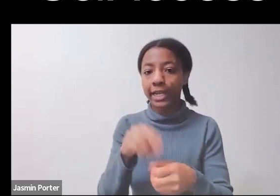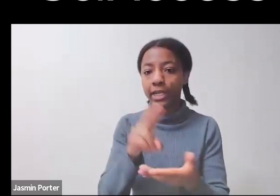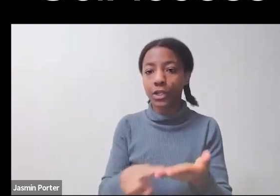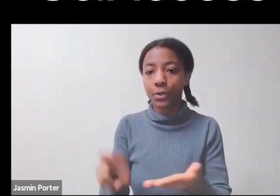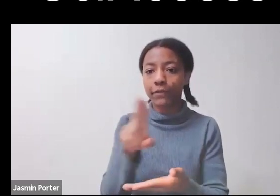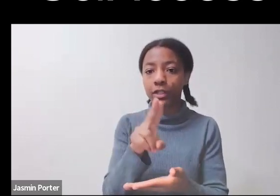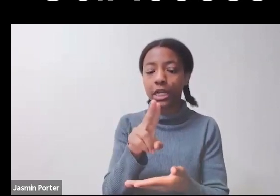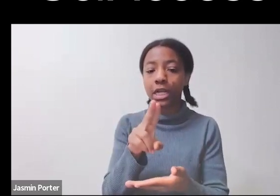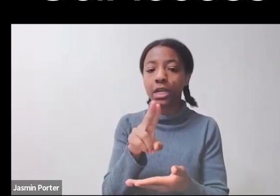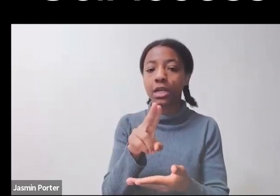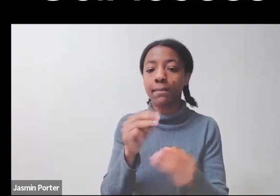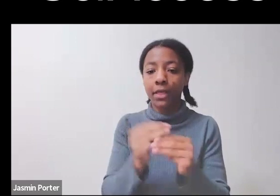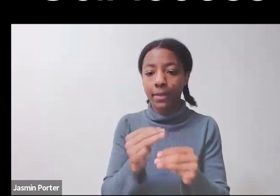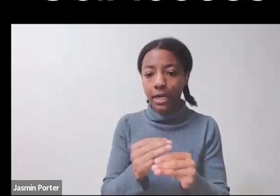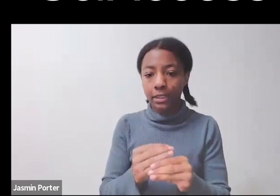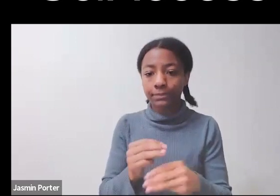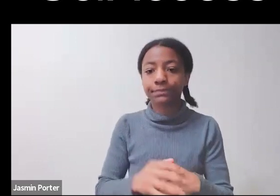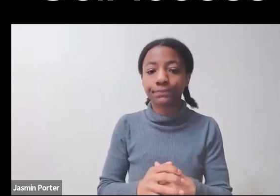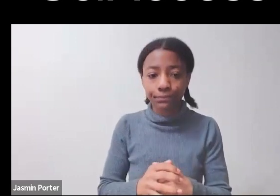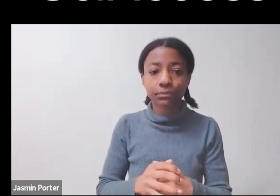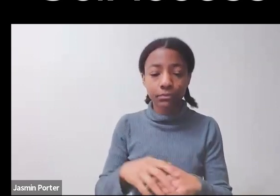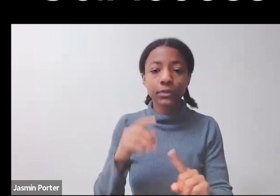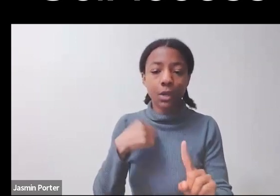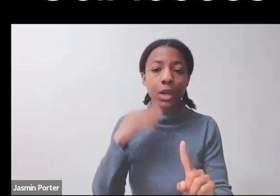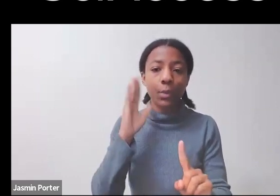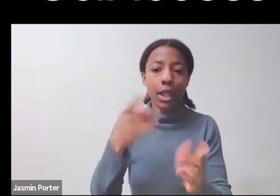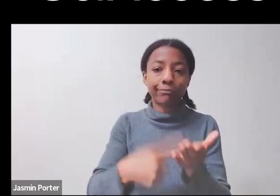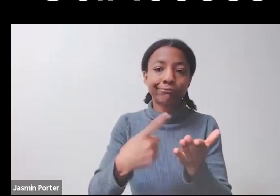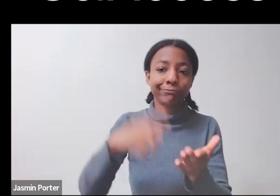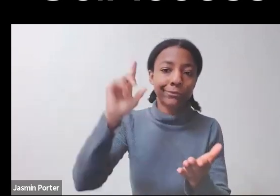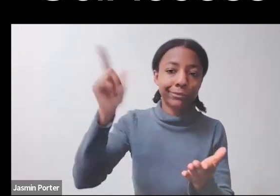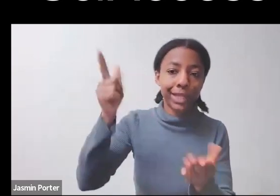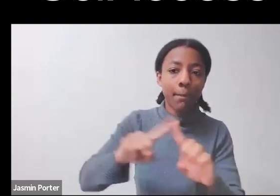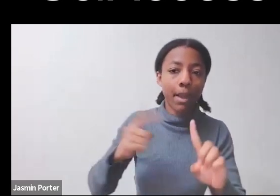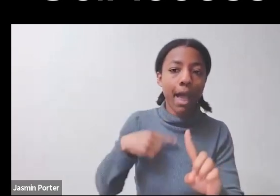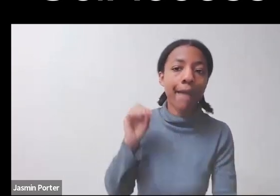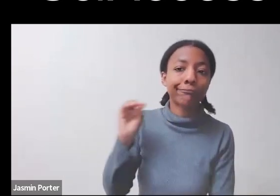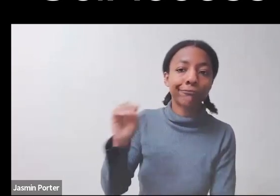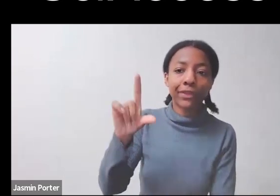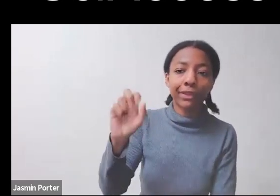to get to our vision, but I just want to drop that link for folks if you're interested to check it out later.